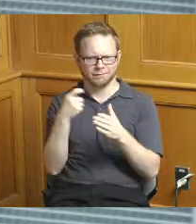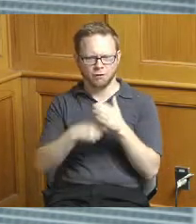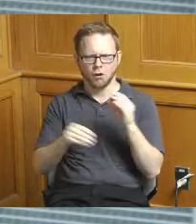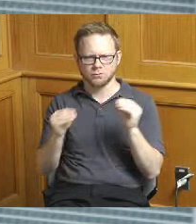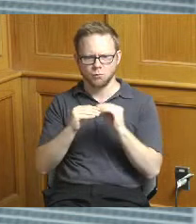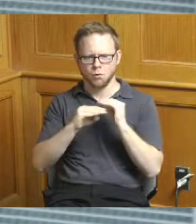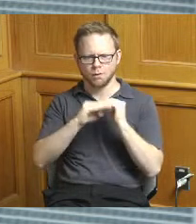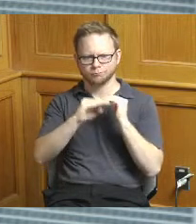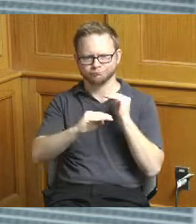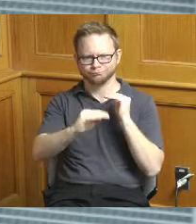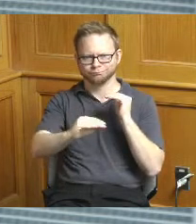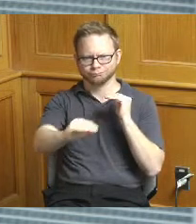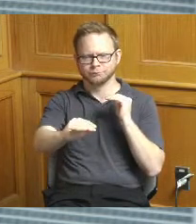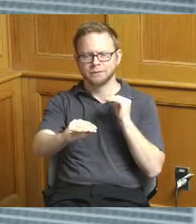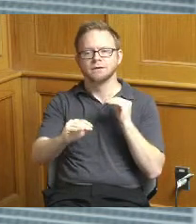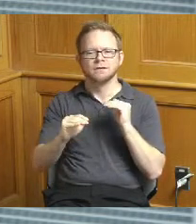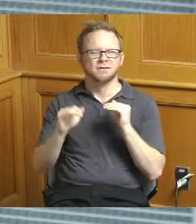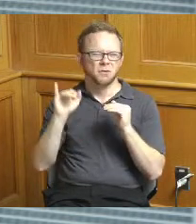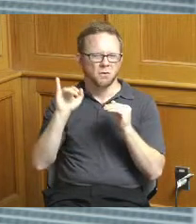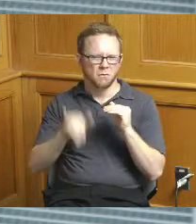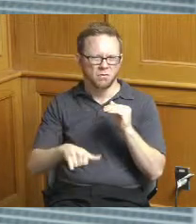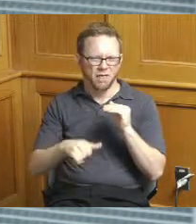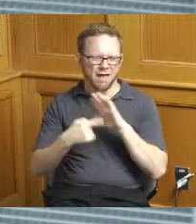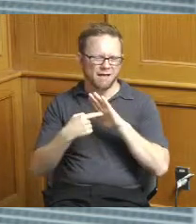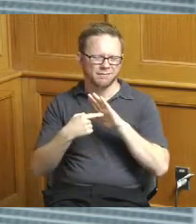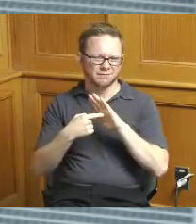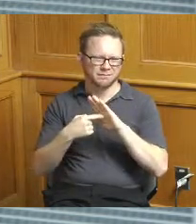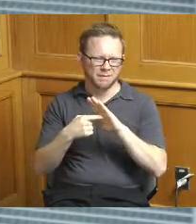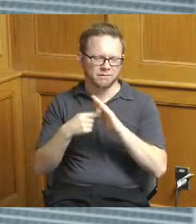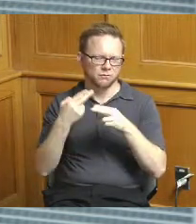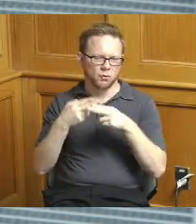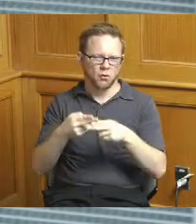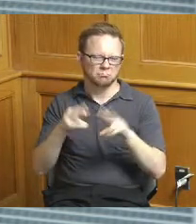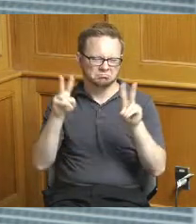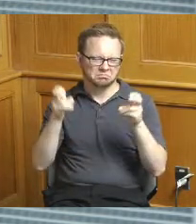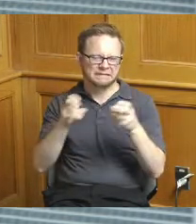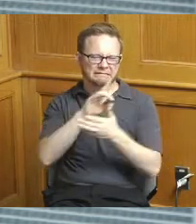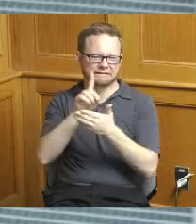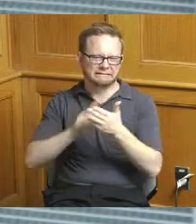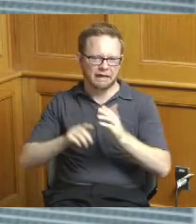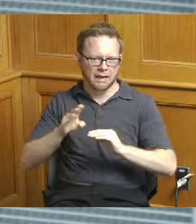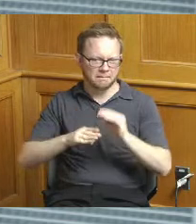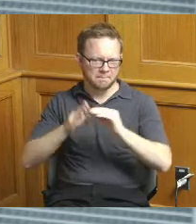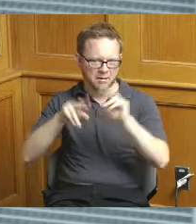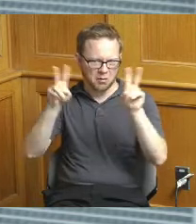to do design build projects but the rest of it you know again those those milestones are